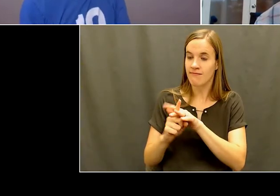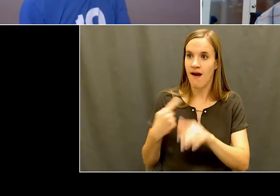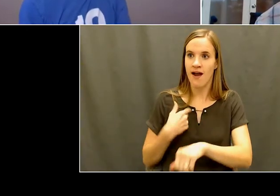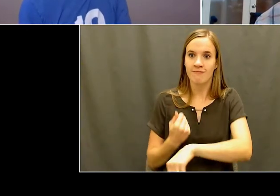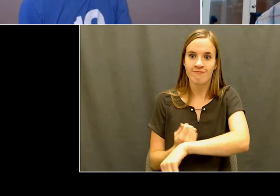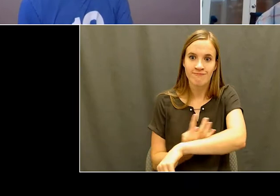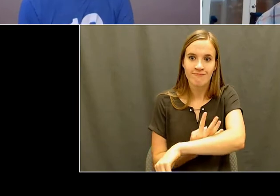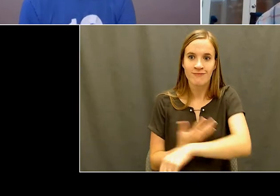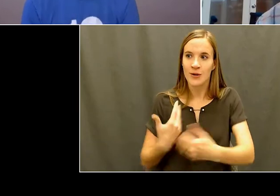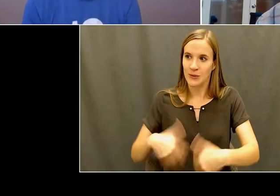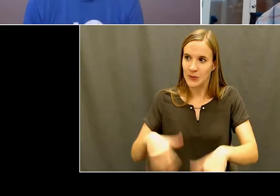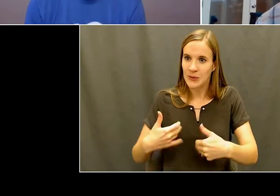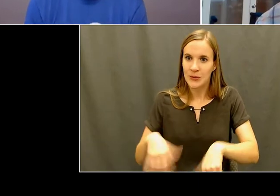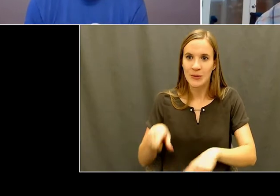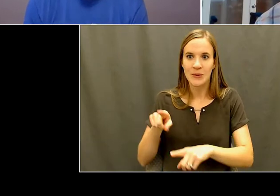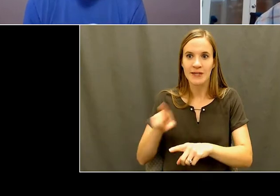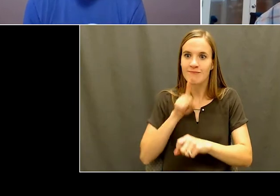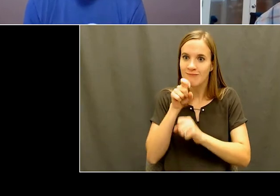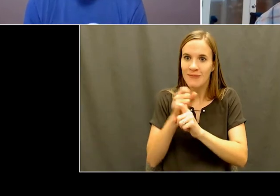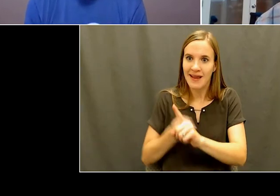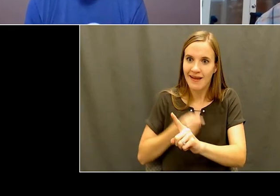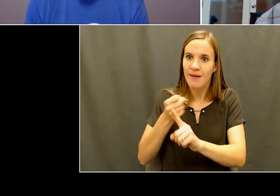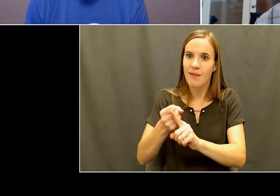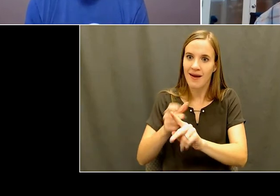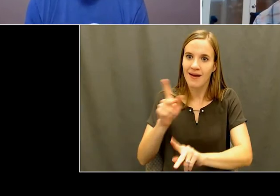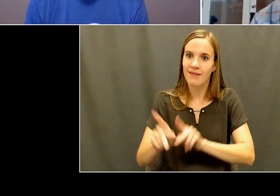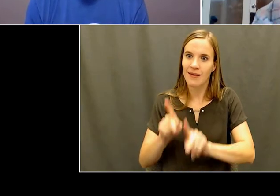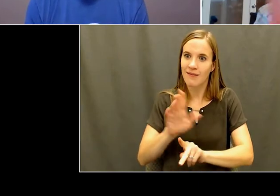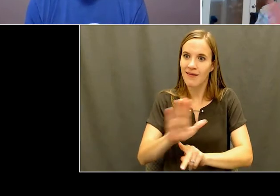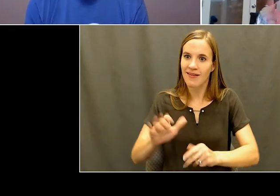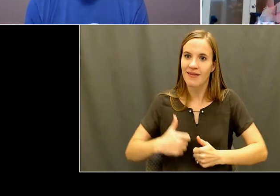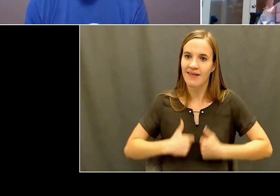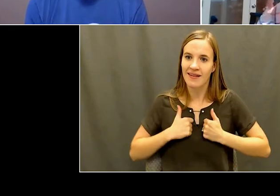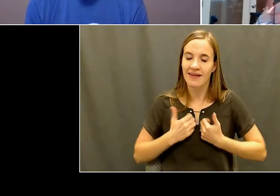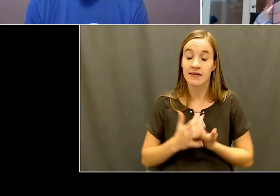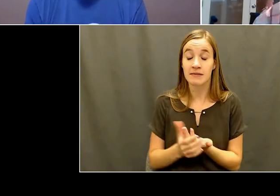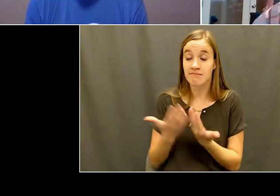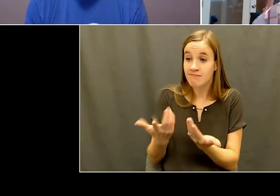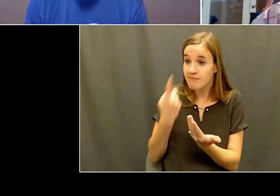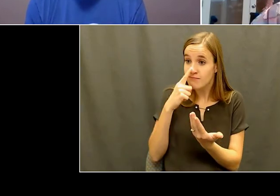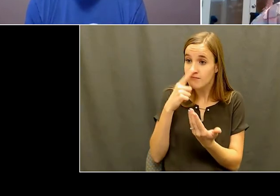and why it's had the impact that it's had over the years. So why don't we just start with you telling us a little